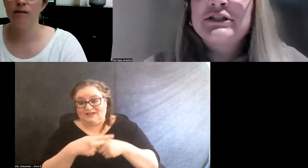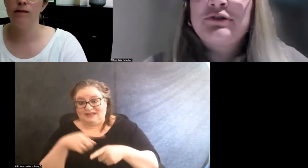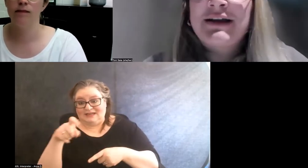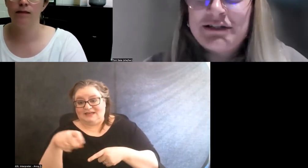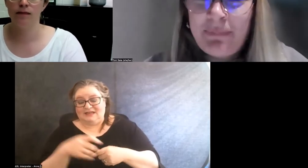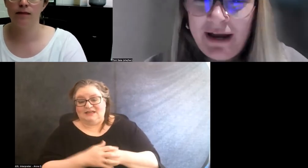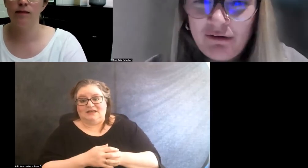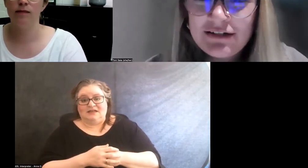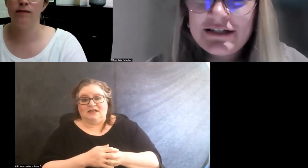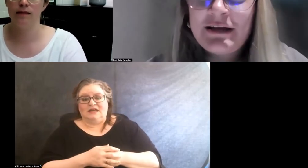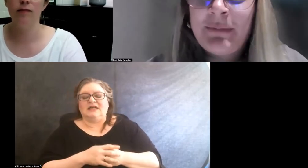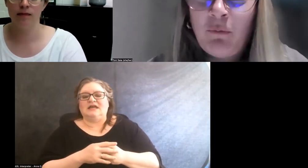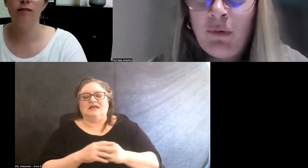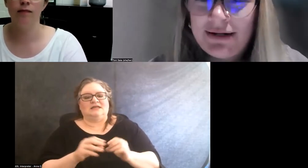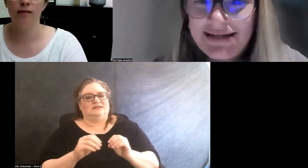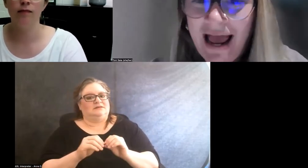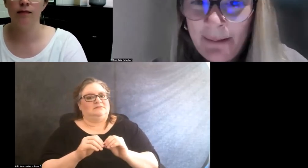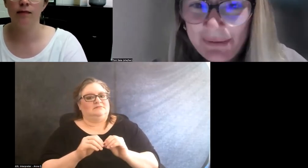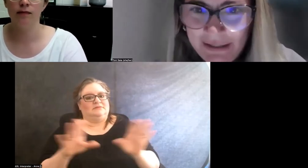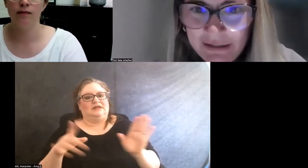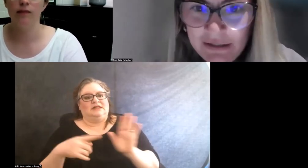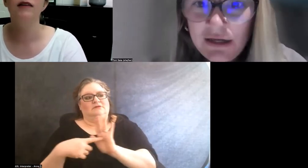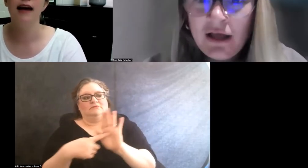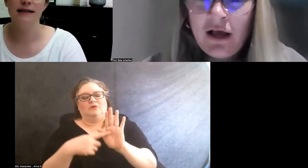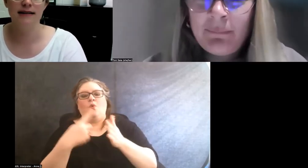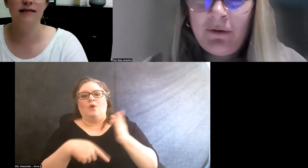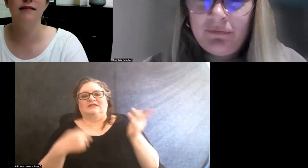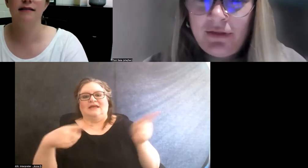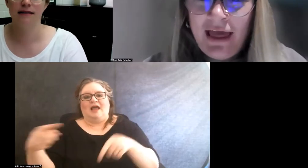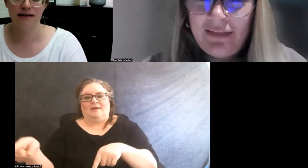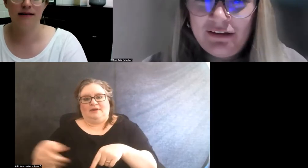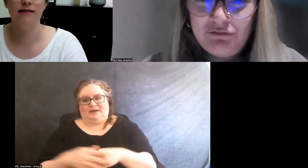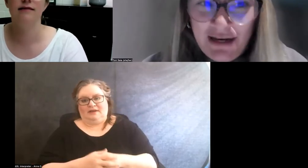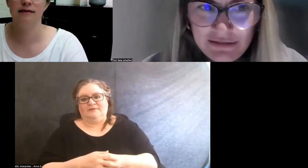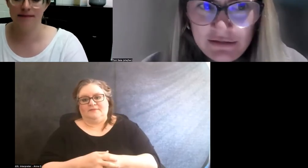is transparency about what is happening at the event.